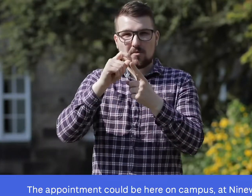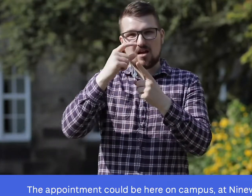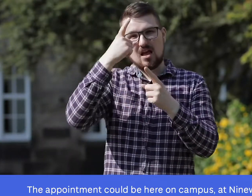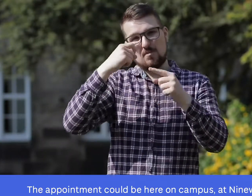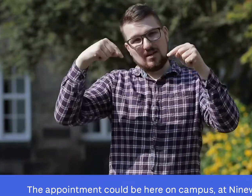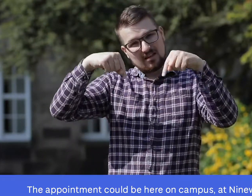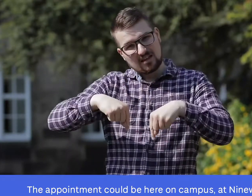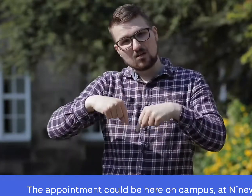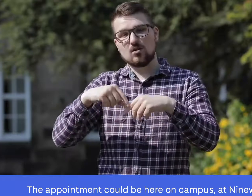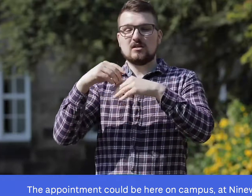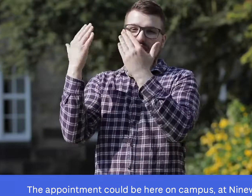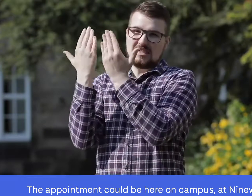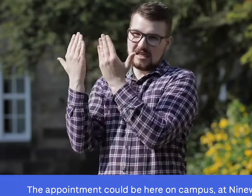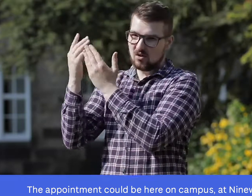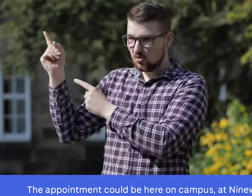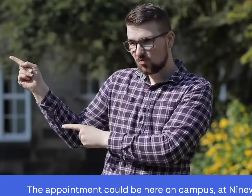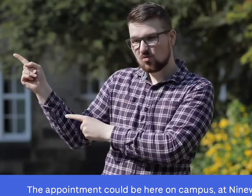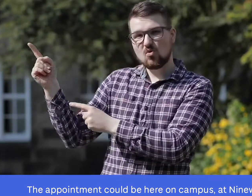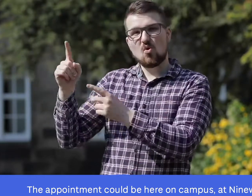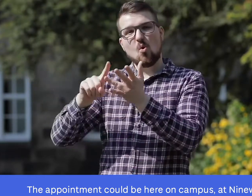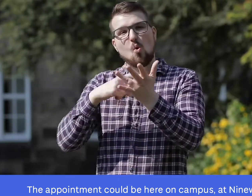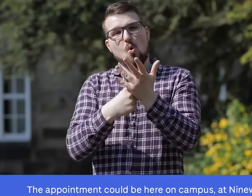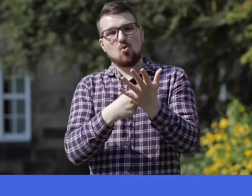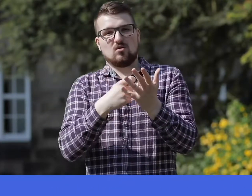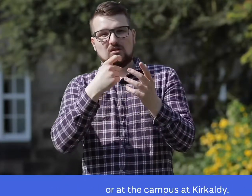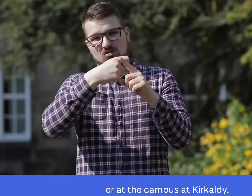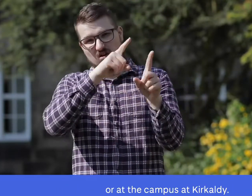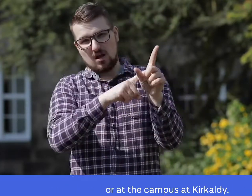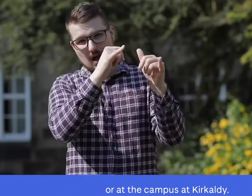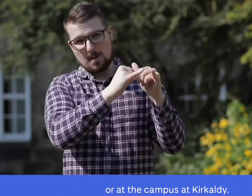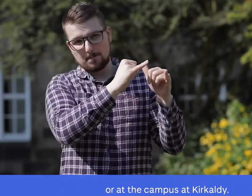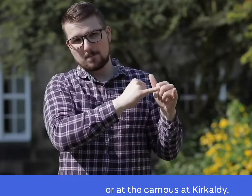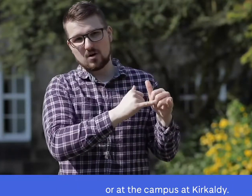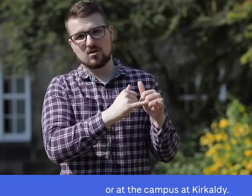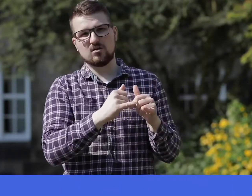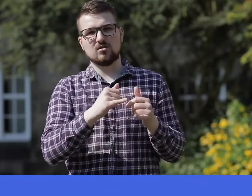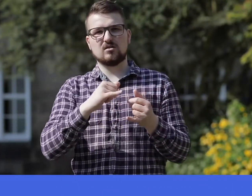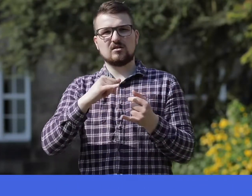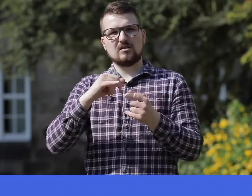The appointment could be here on campus, at Ninewells Hospital or at the campus in Kirkaldy